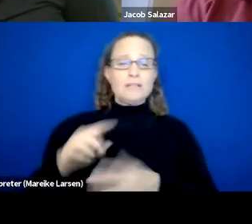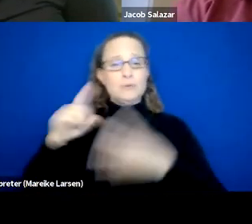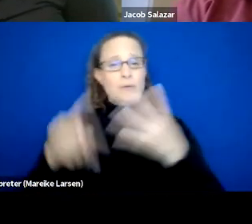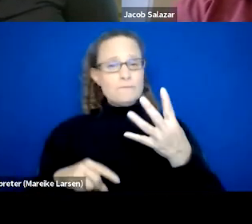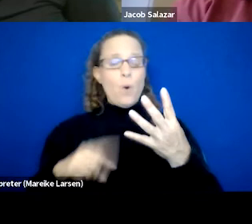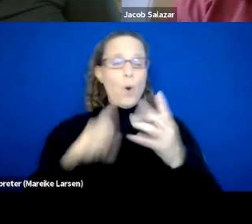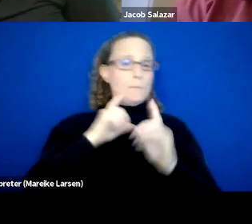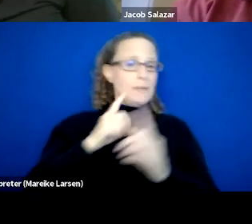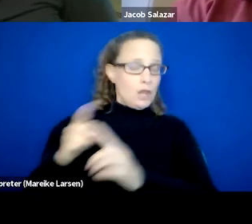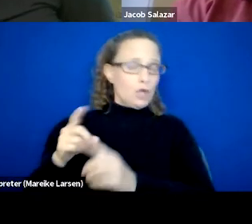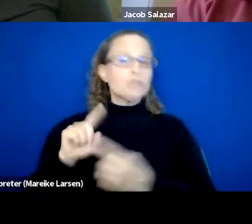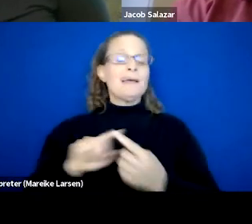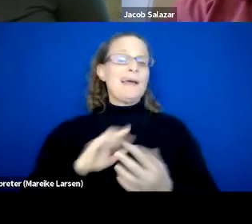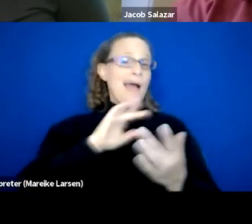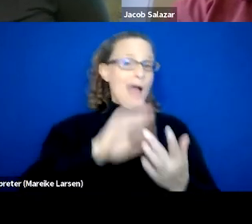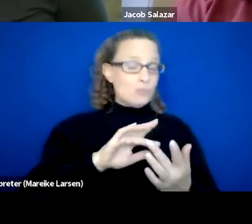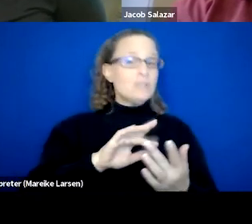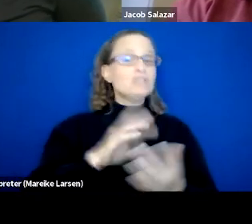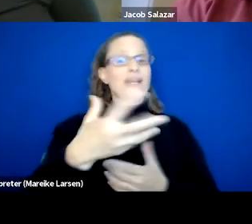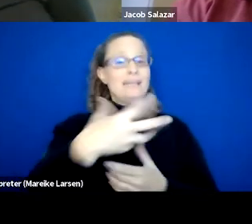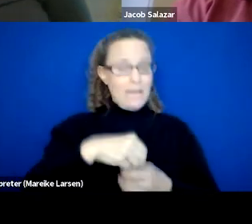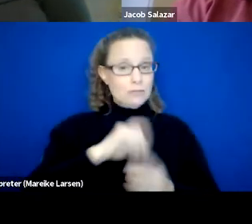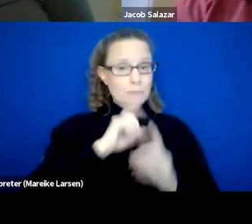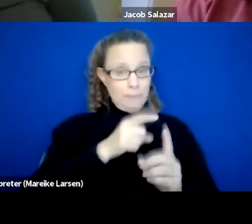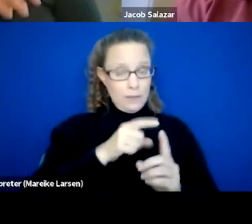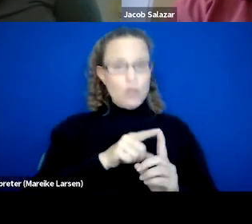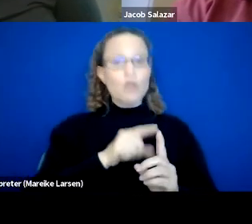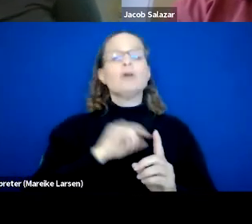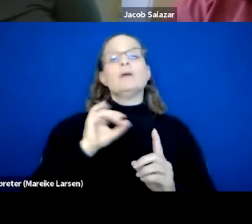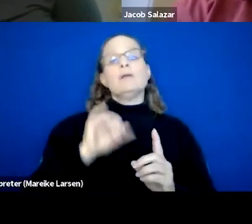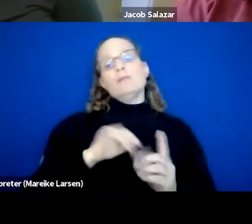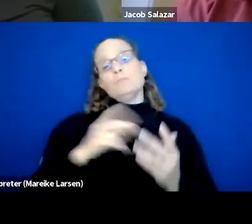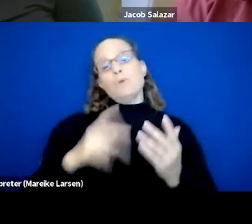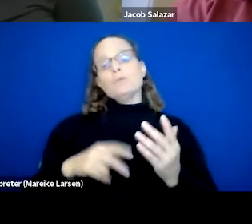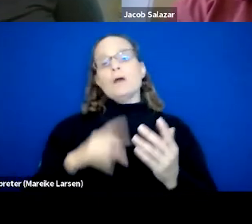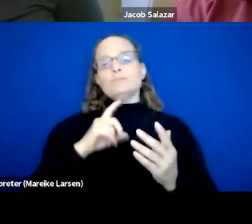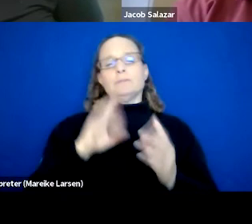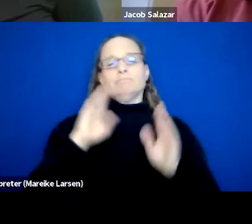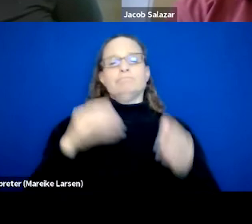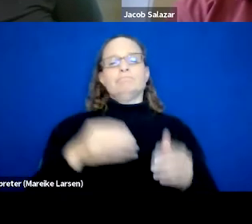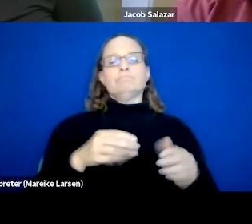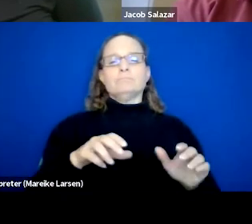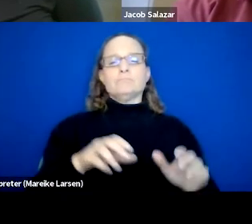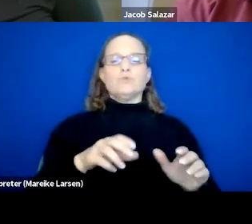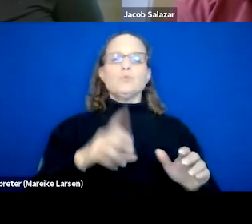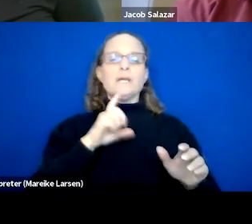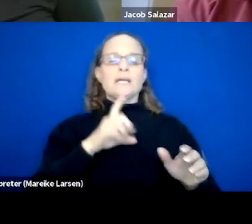So we have our Outreach and Engagement pillar, so that those programs are really targeted to doing our street outreach and connecting with folks